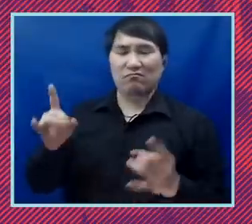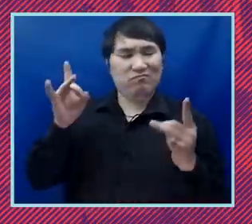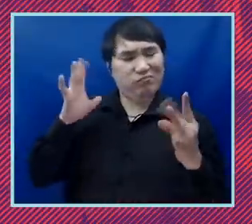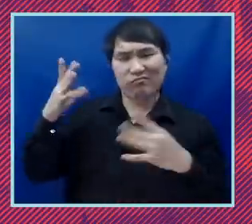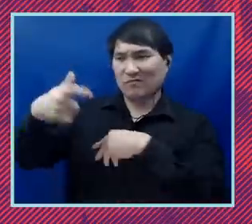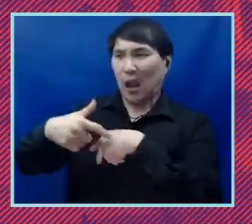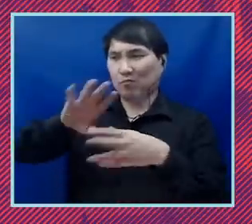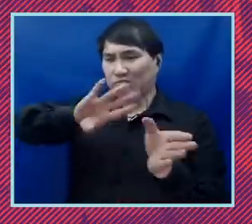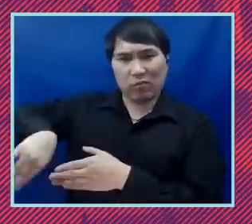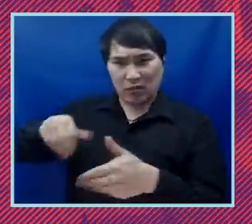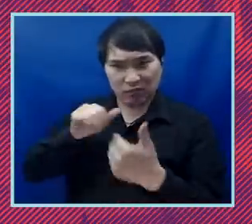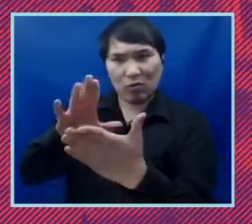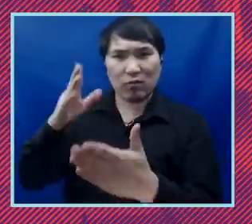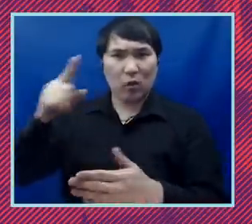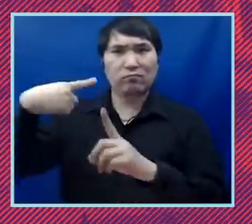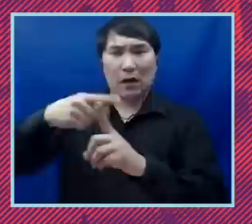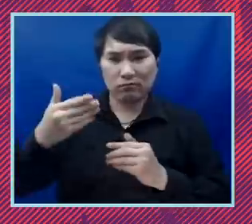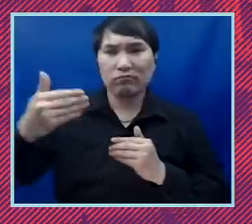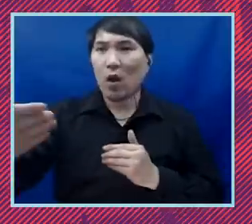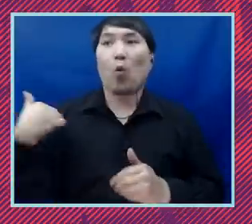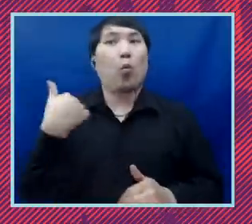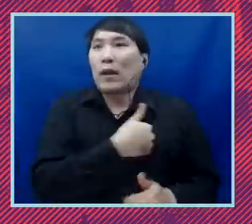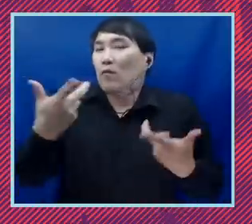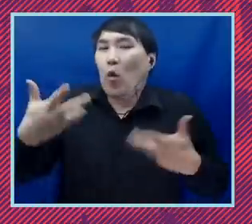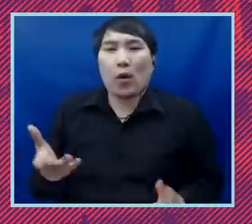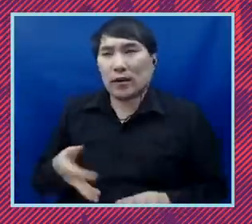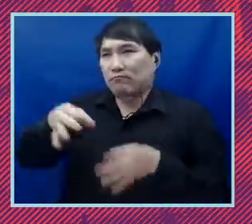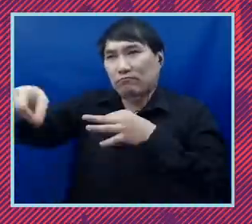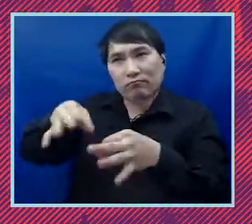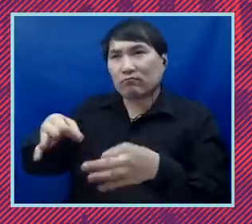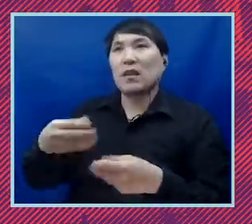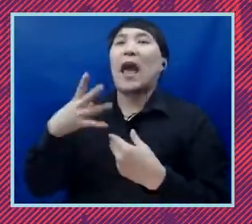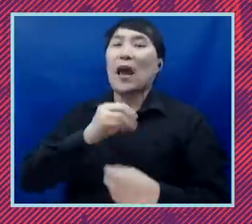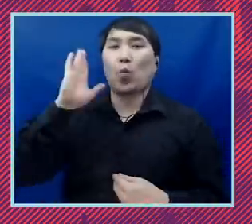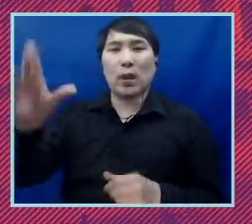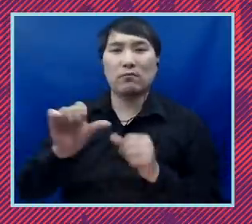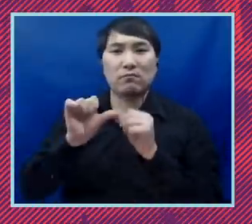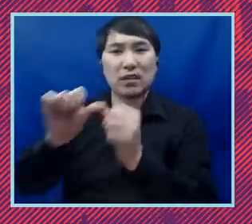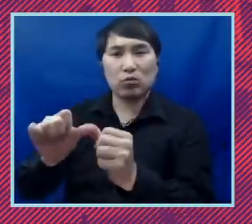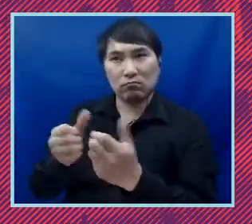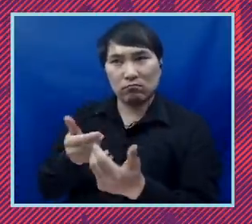our request to the administration and we will be engaging them repeatedly and putting pressure on